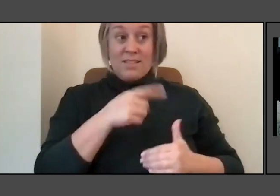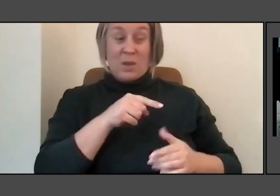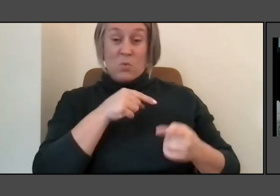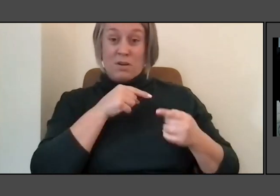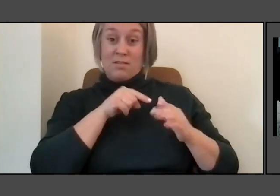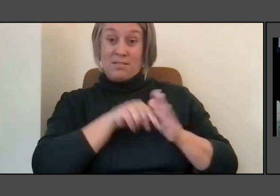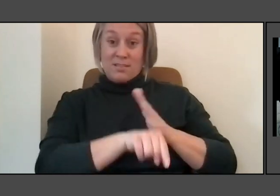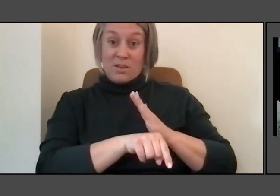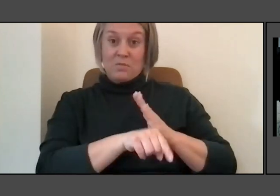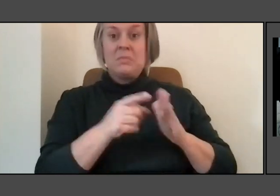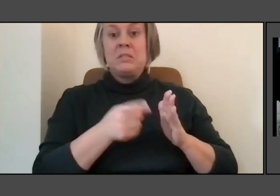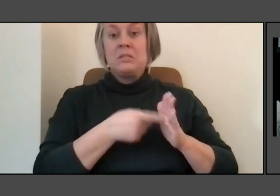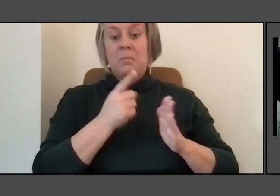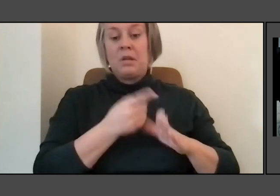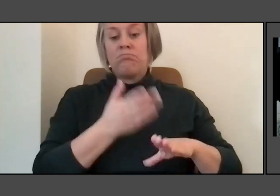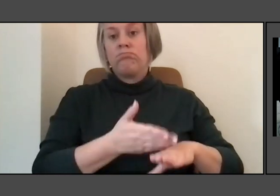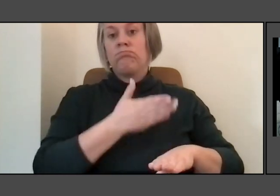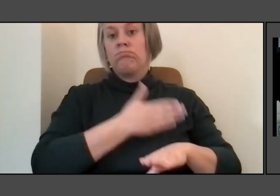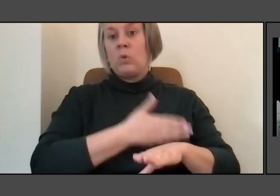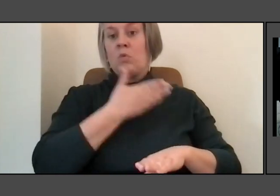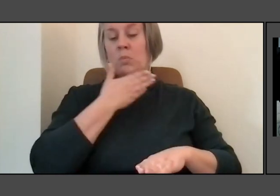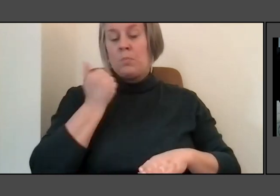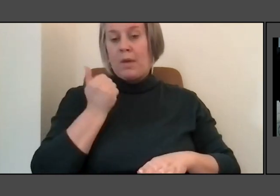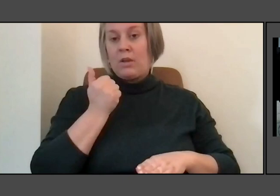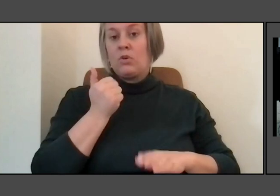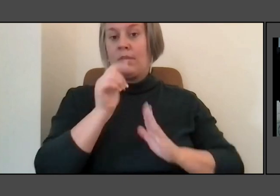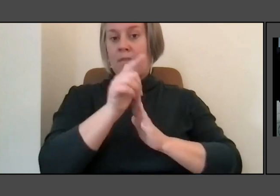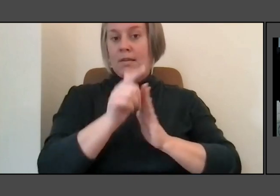which led to a riot which led to someone's murder